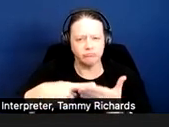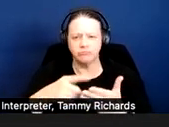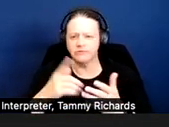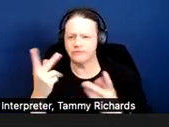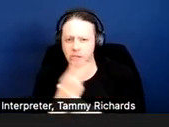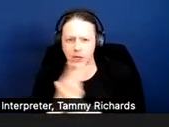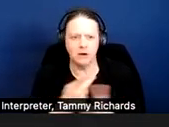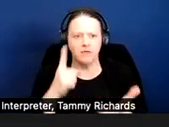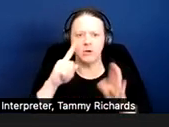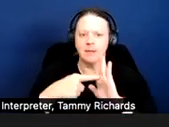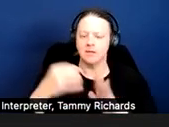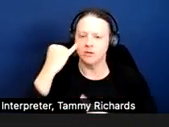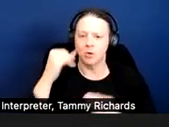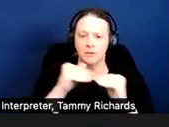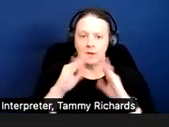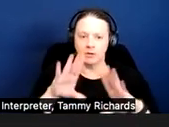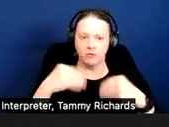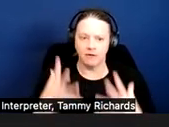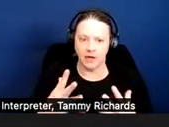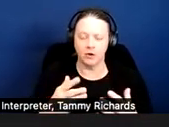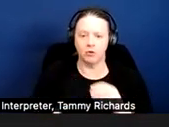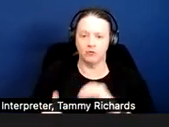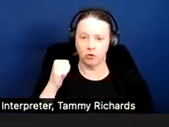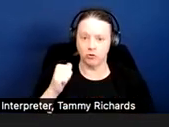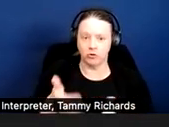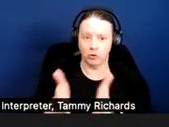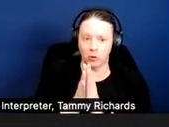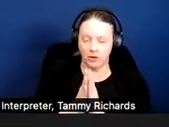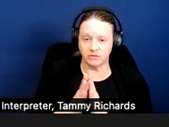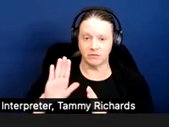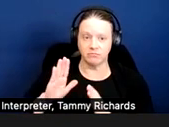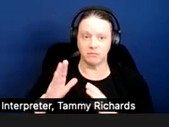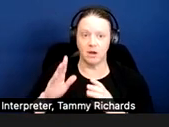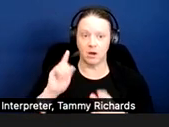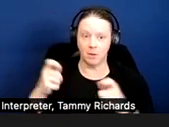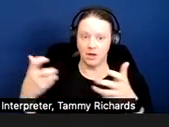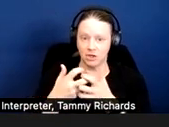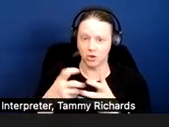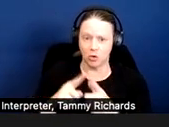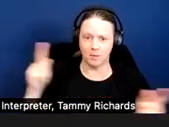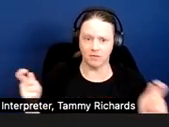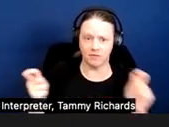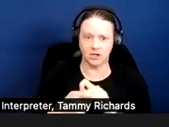not reasonable, it's on them to discuss with the requester whether there are alternatives